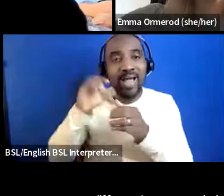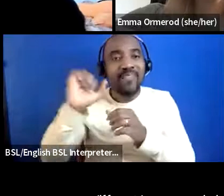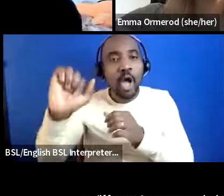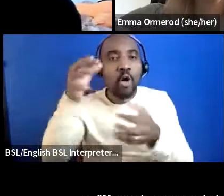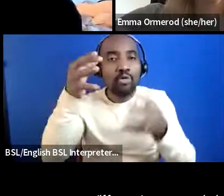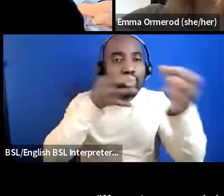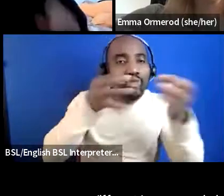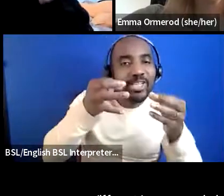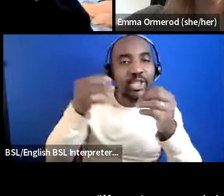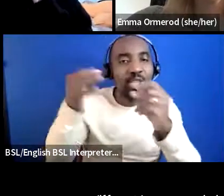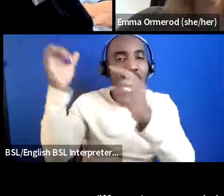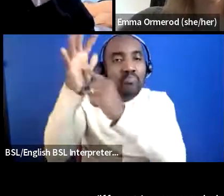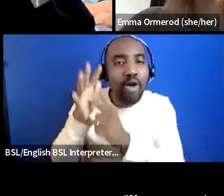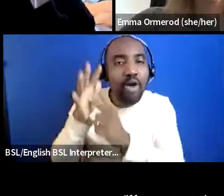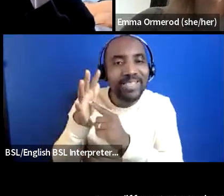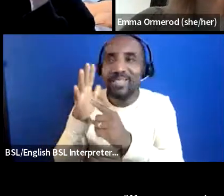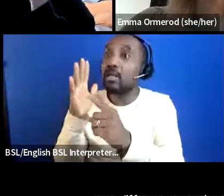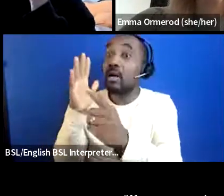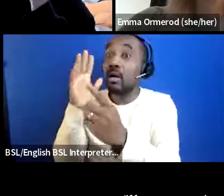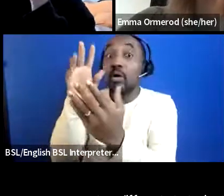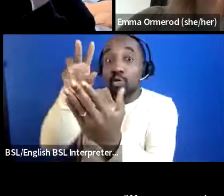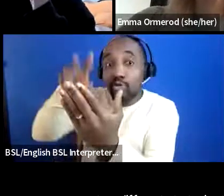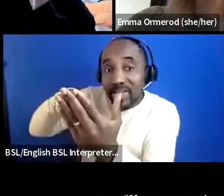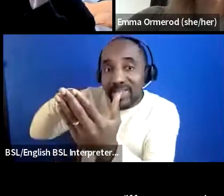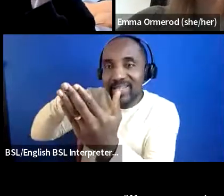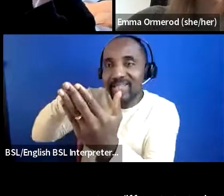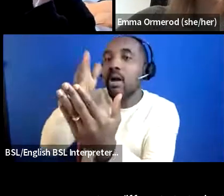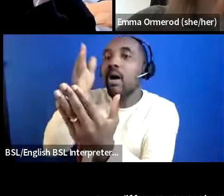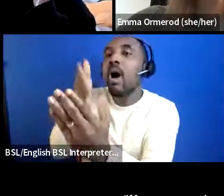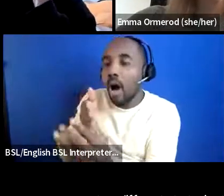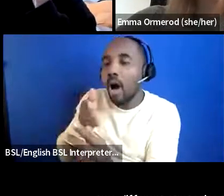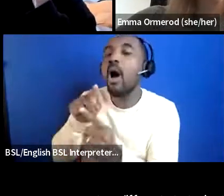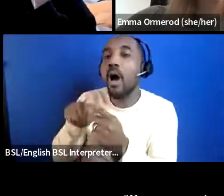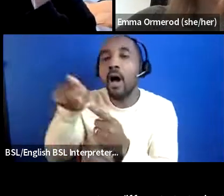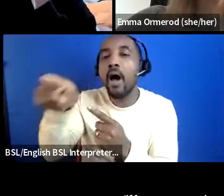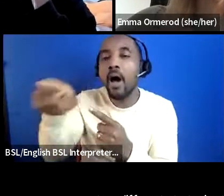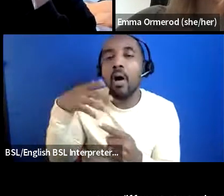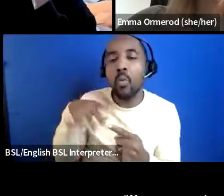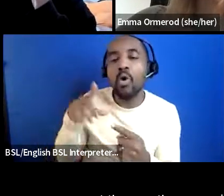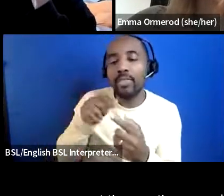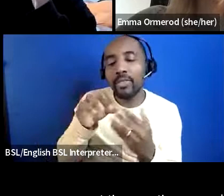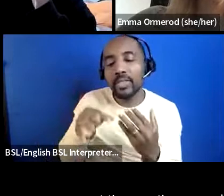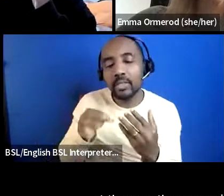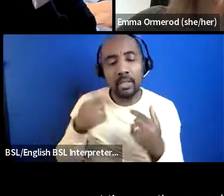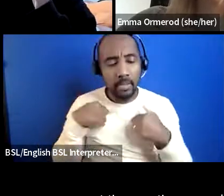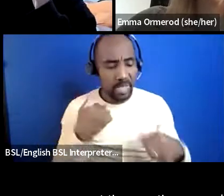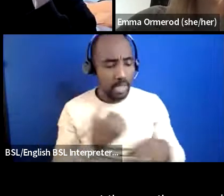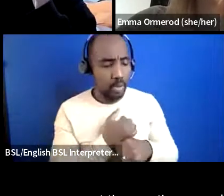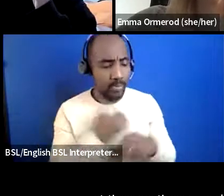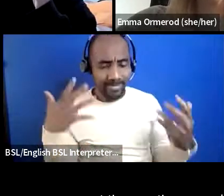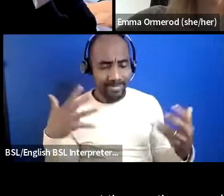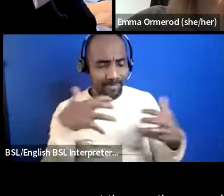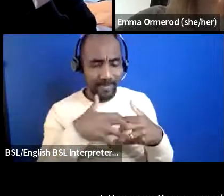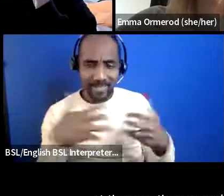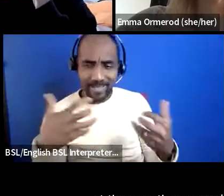at okay these are these guys priorities how do what i am doing fit into that and i think that's